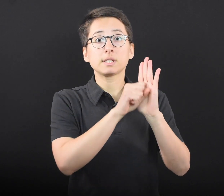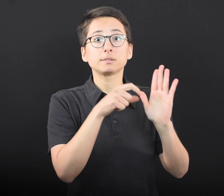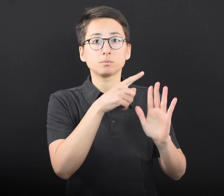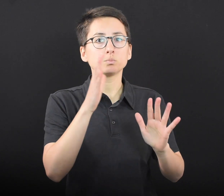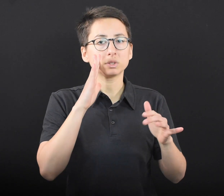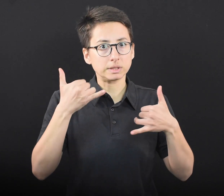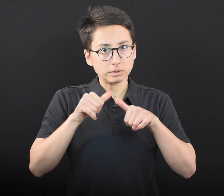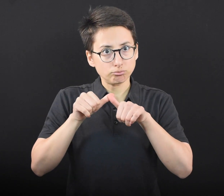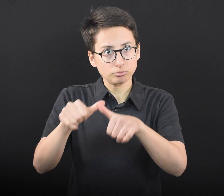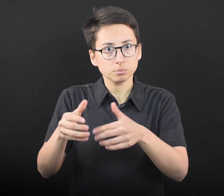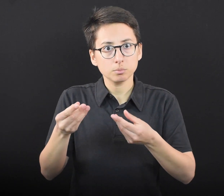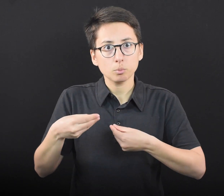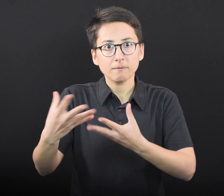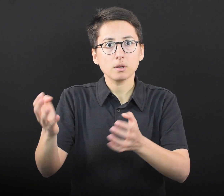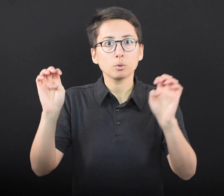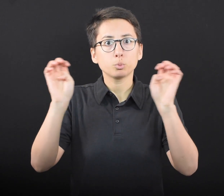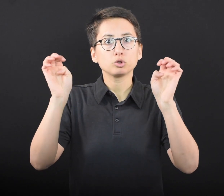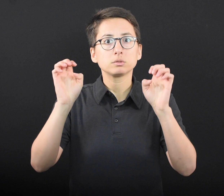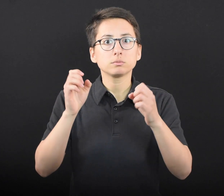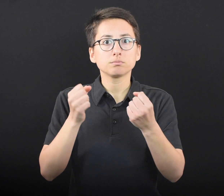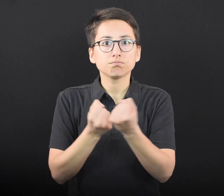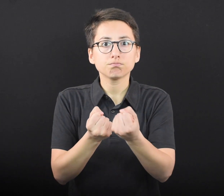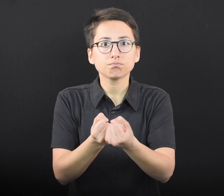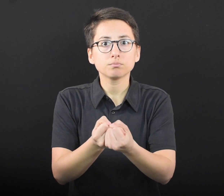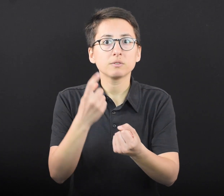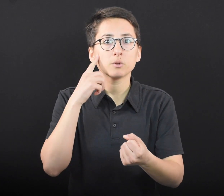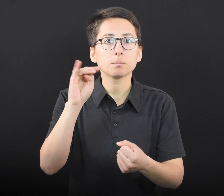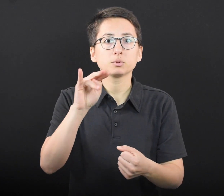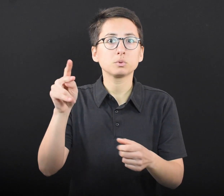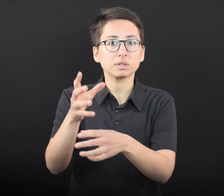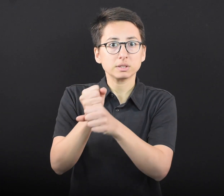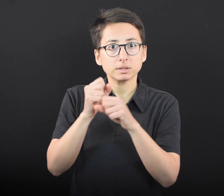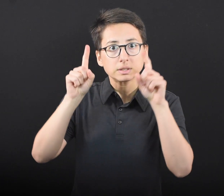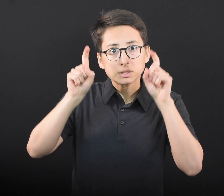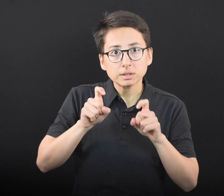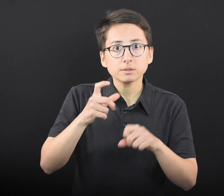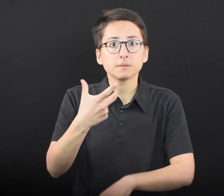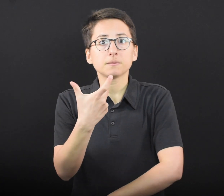The State will continue its emergency efforts to get Minnesotans tested and vaccinated